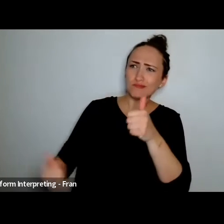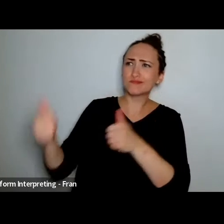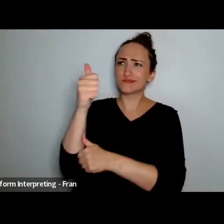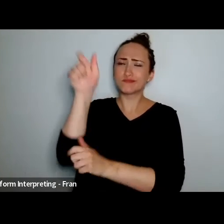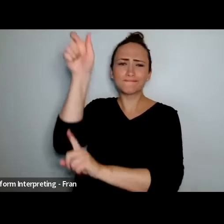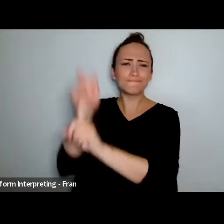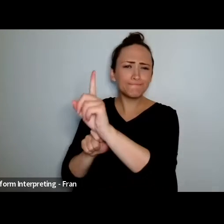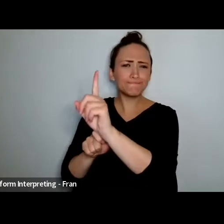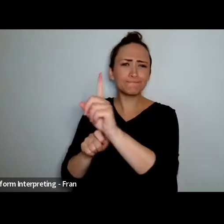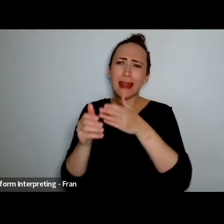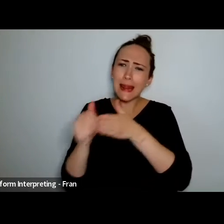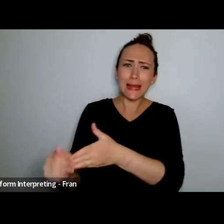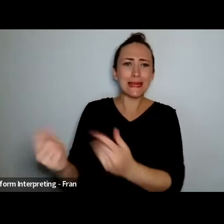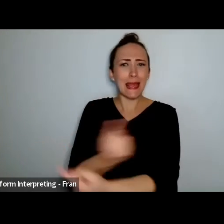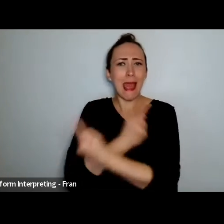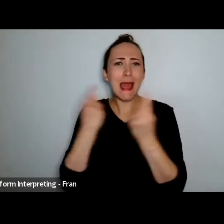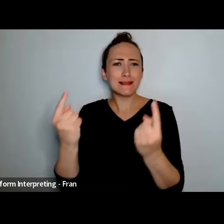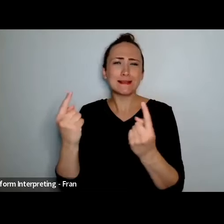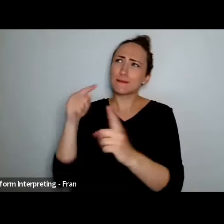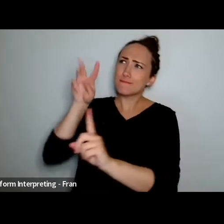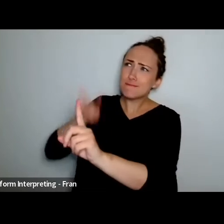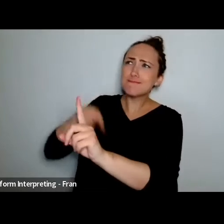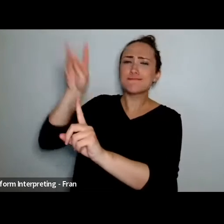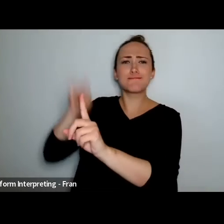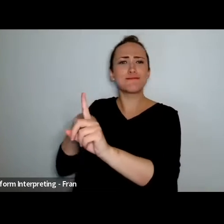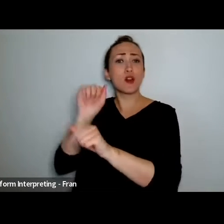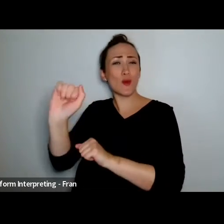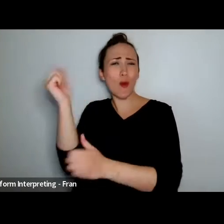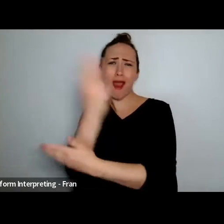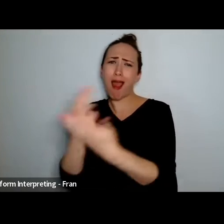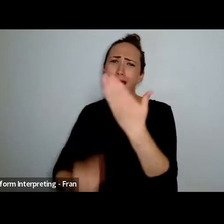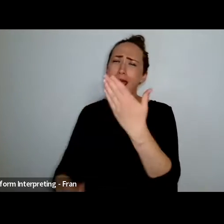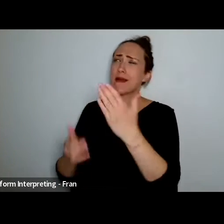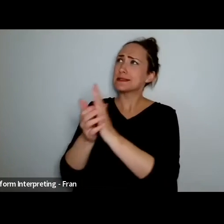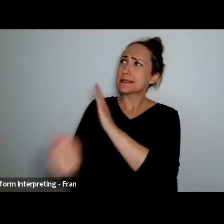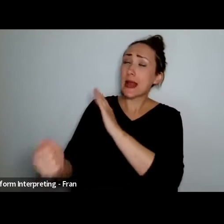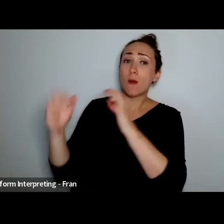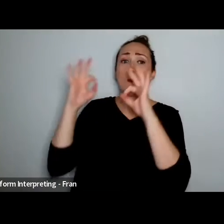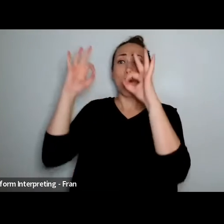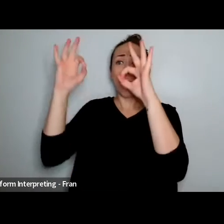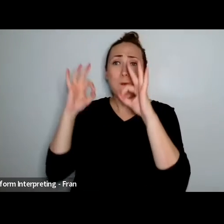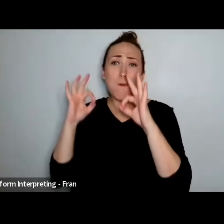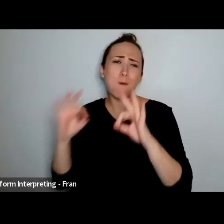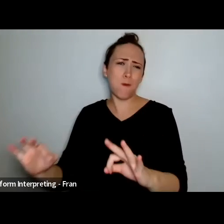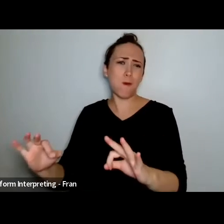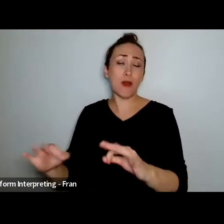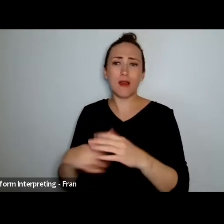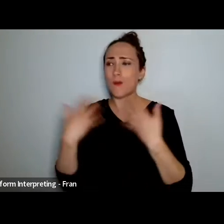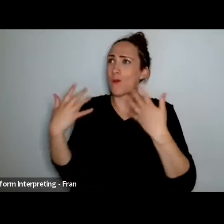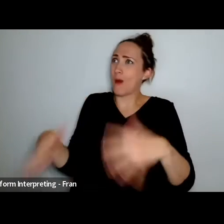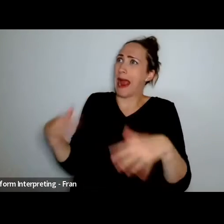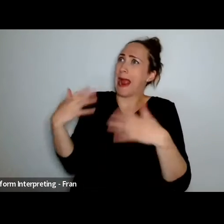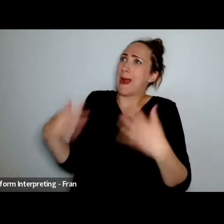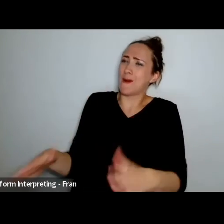You as an artist of extraordinary, like capabilities my friend, I welcome you Marc.